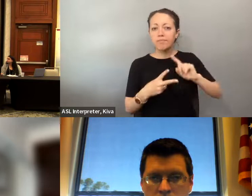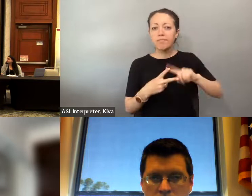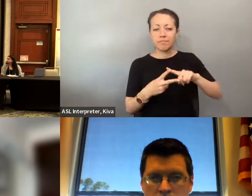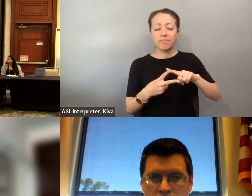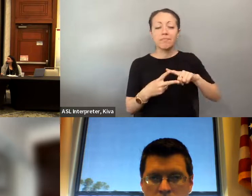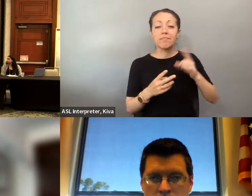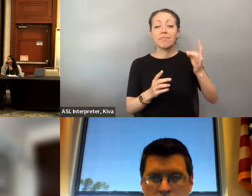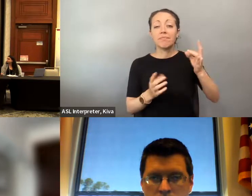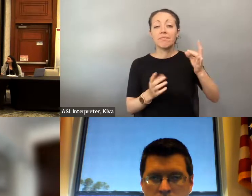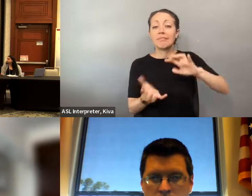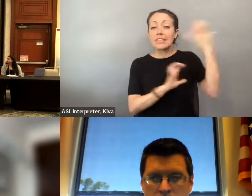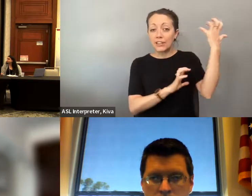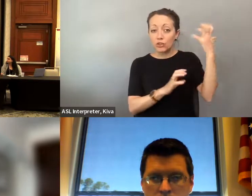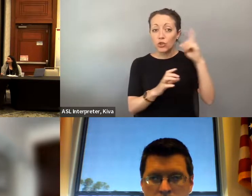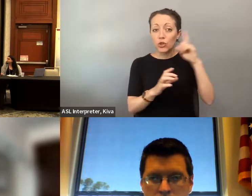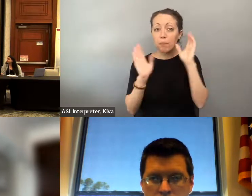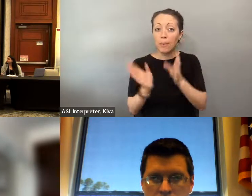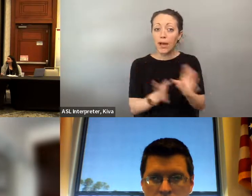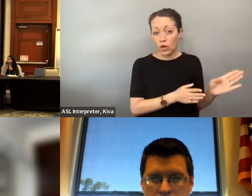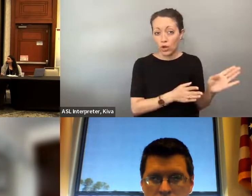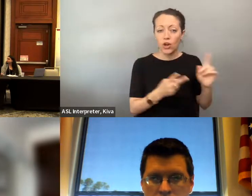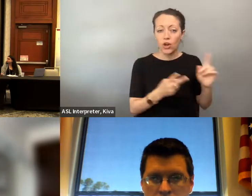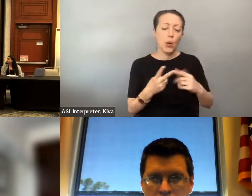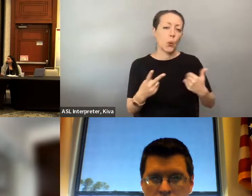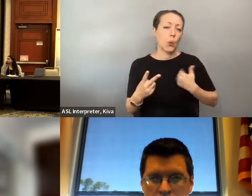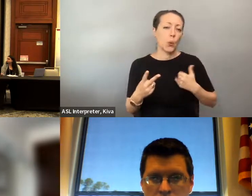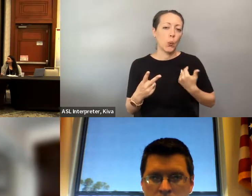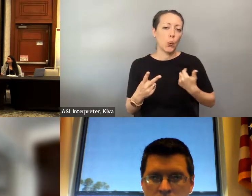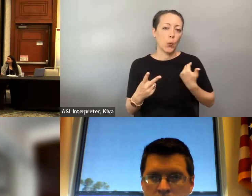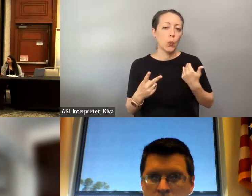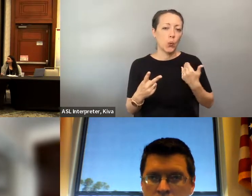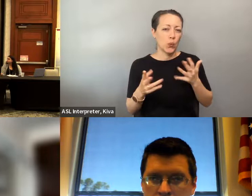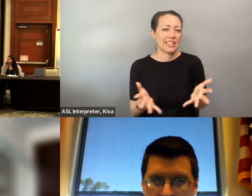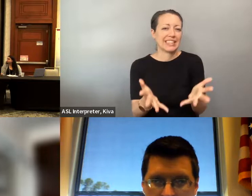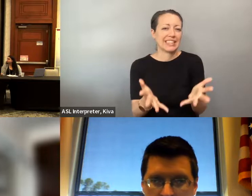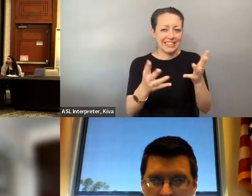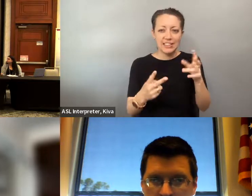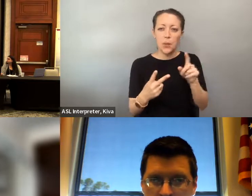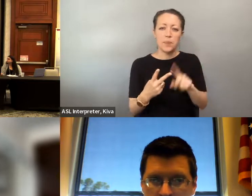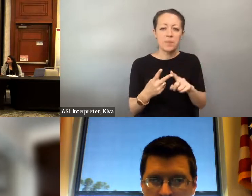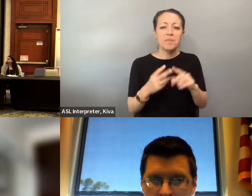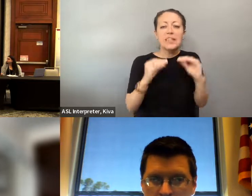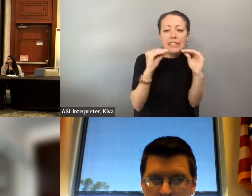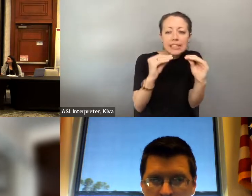Then I'll highlight 2 of them real quick. The first is on disaster. quick. The first is on disaster preparedness and also youth initiatives. So getting our youth with